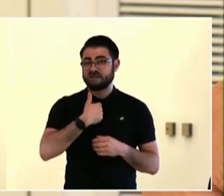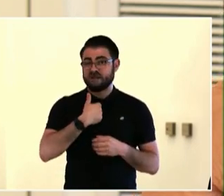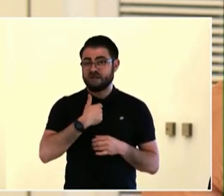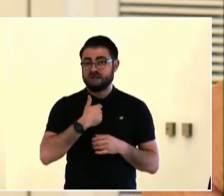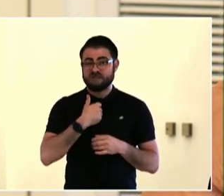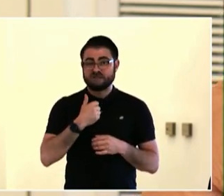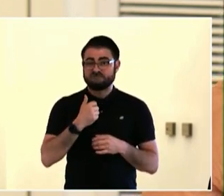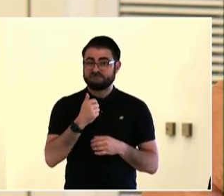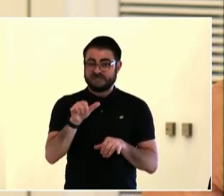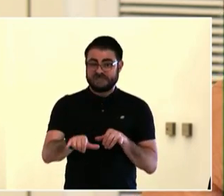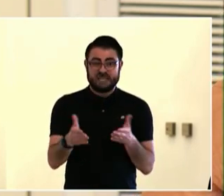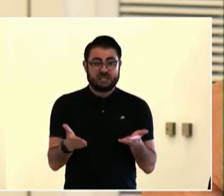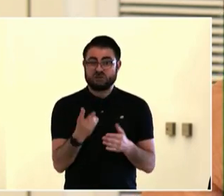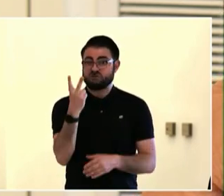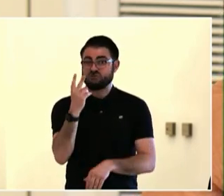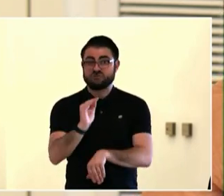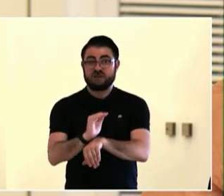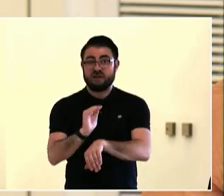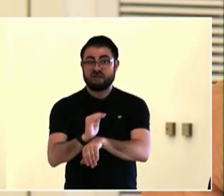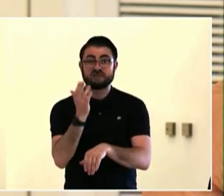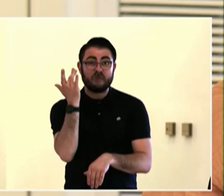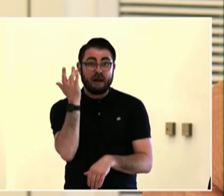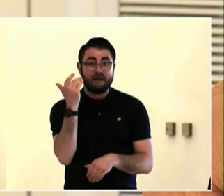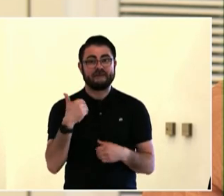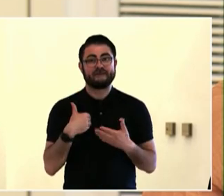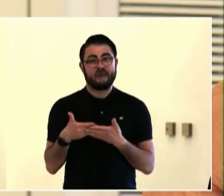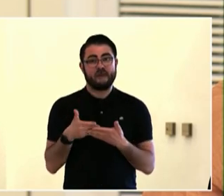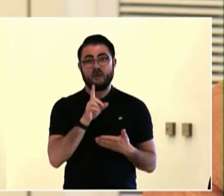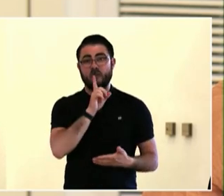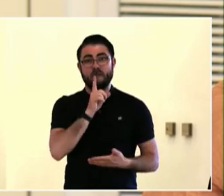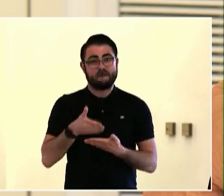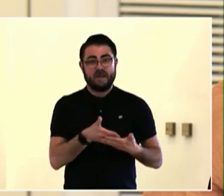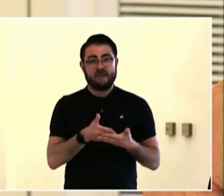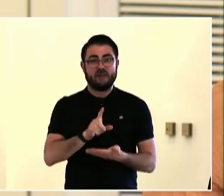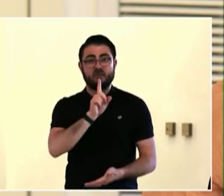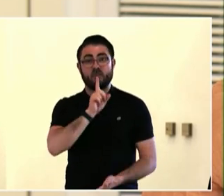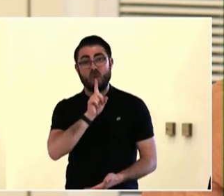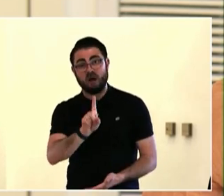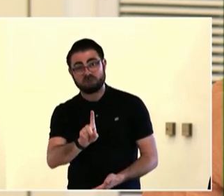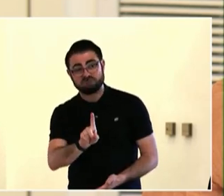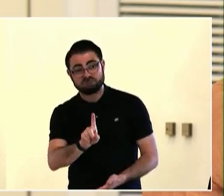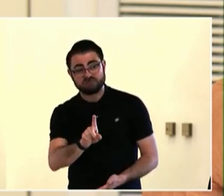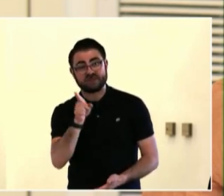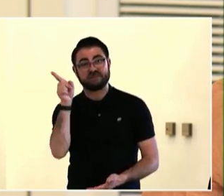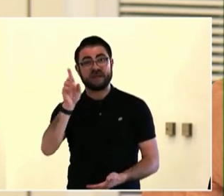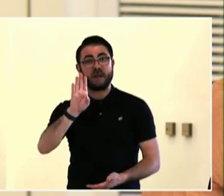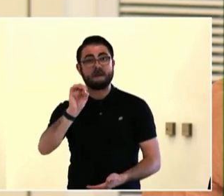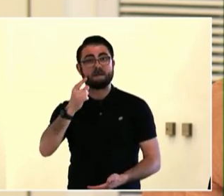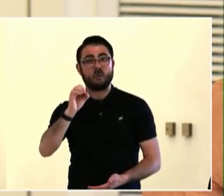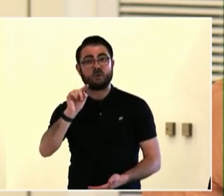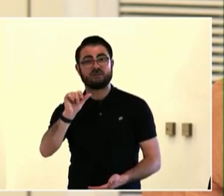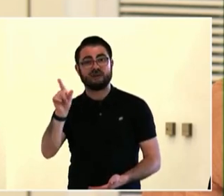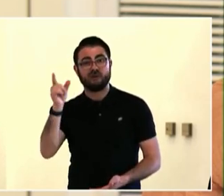whether it's a school board, whether it's a county commission, city commission --